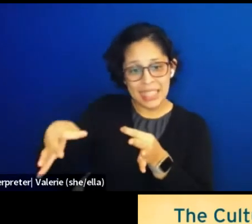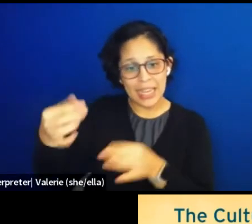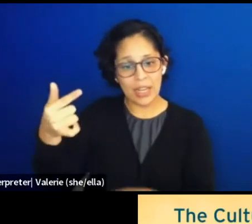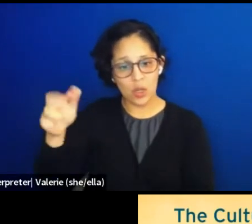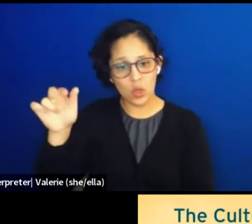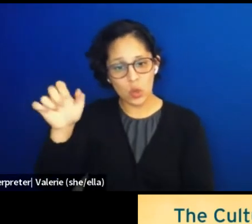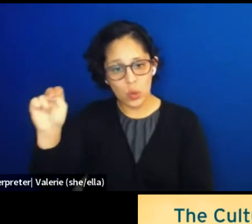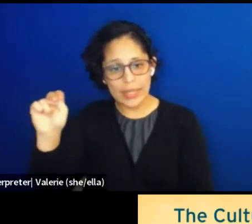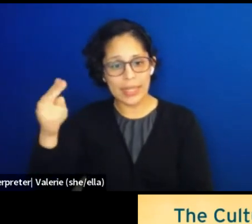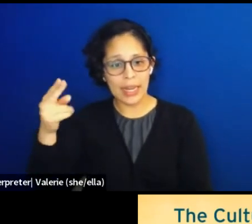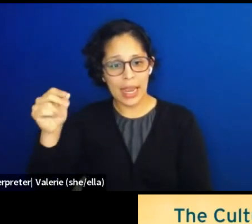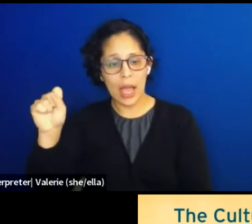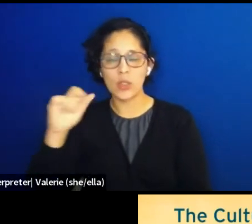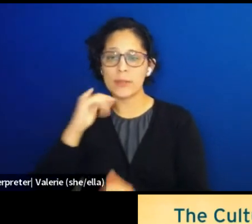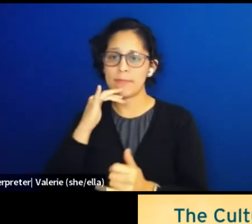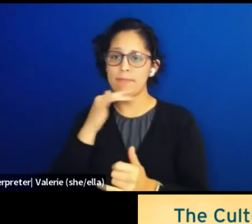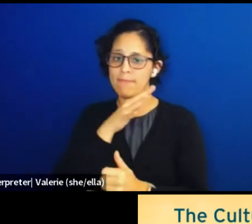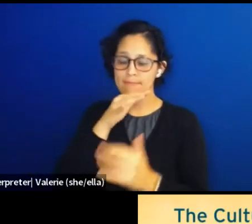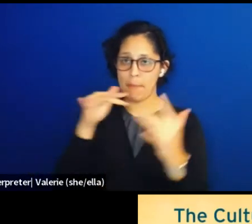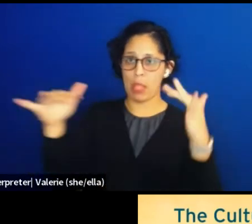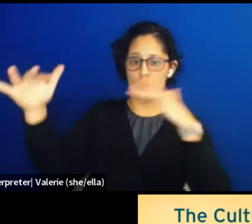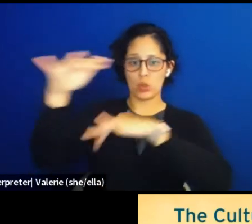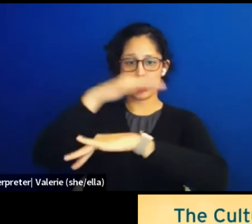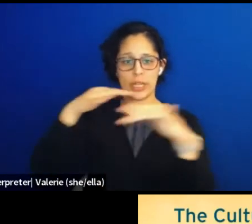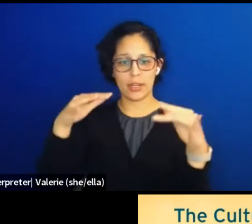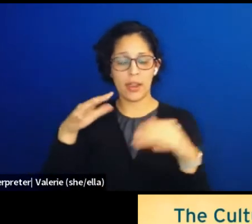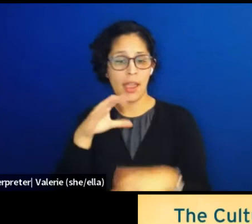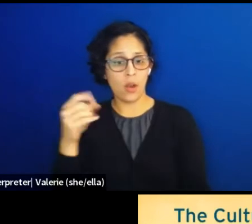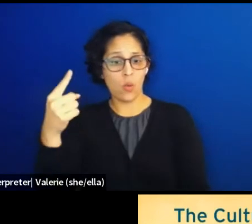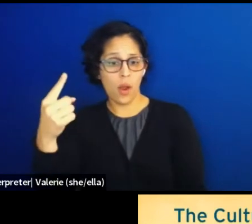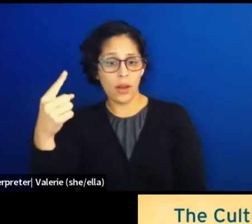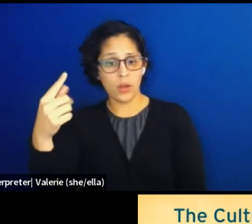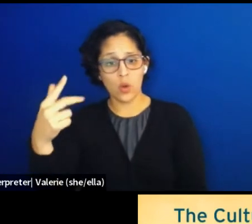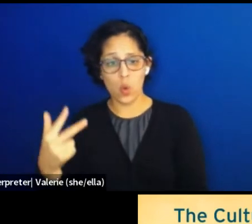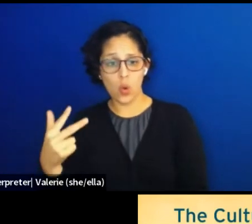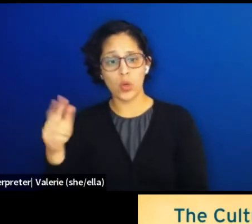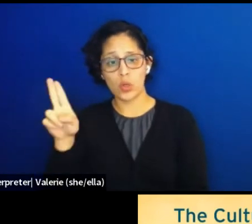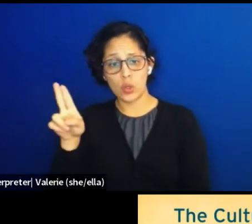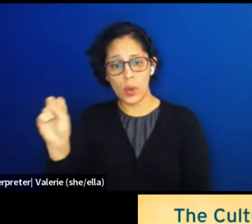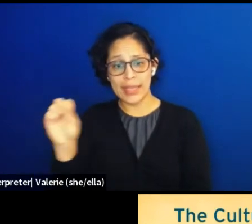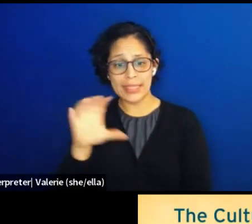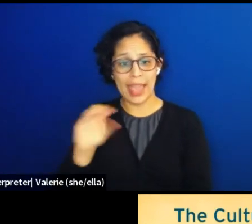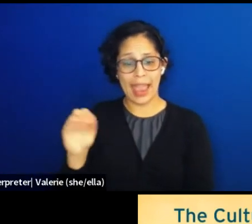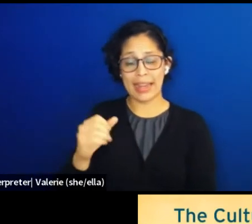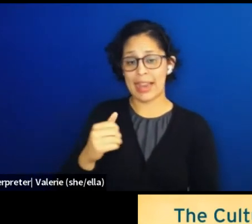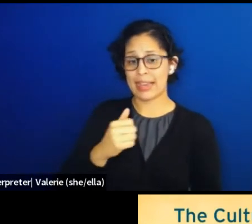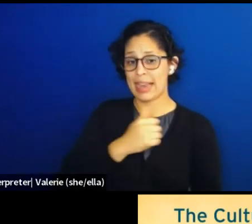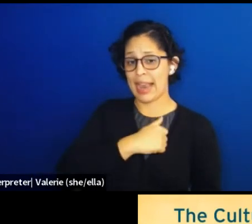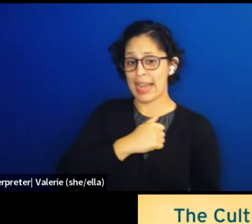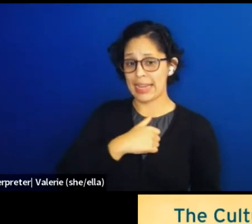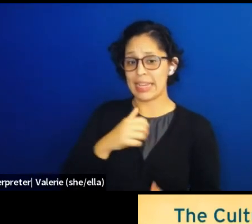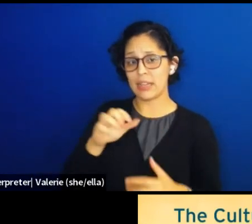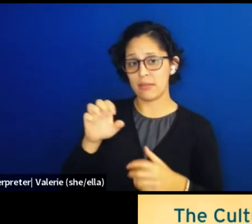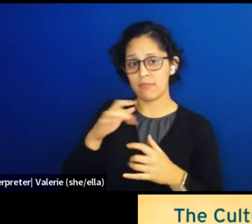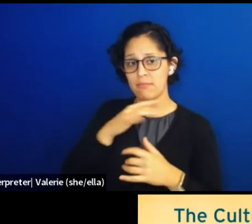one quarter of annual U.S and Canadian emissions. We'll put that report in the chat for you.